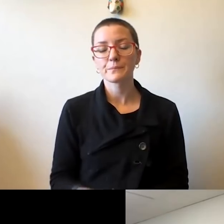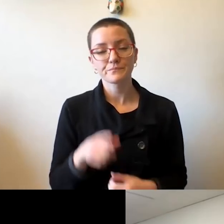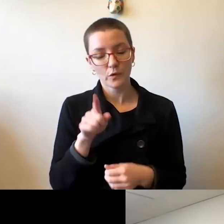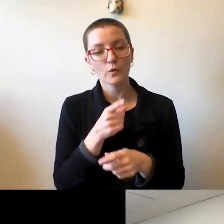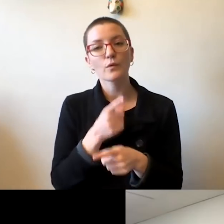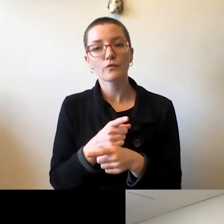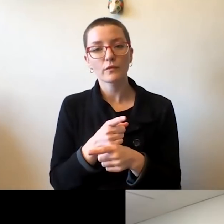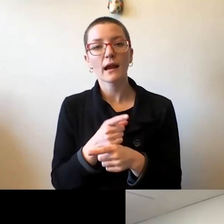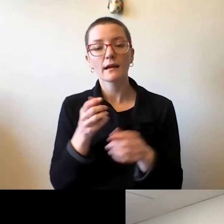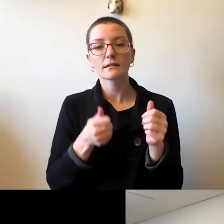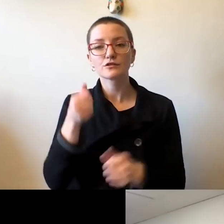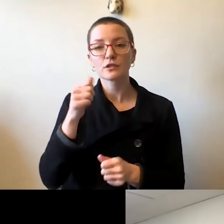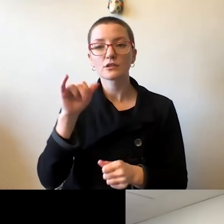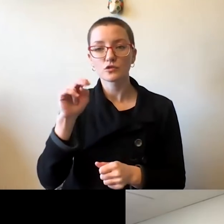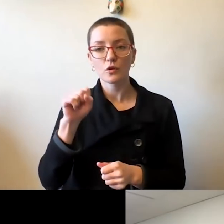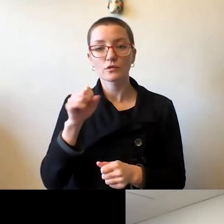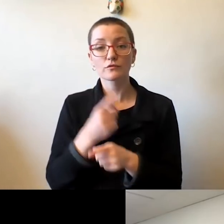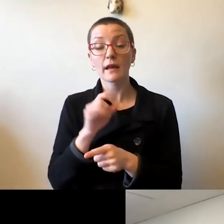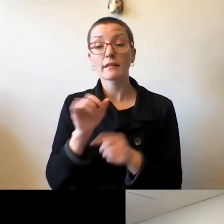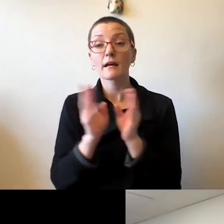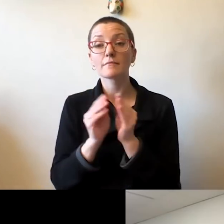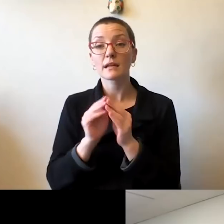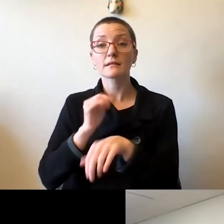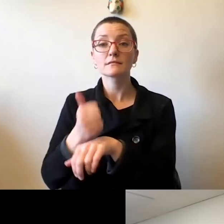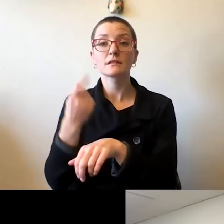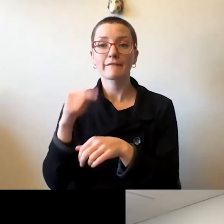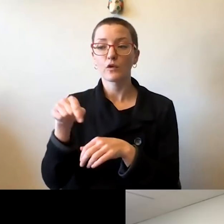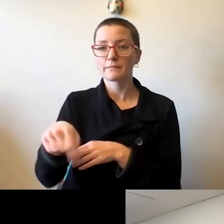the first meeting is scheduled for Monday. And I will tell you that we continue